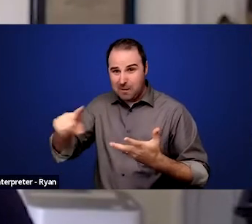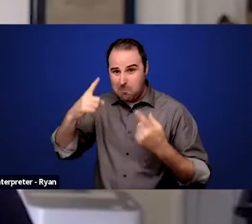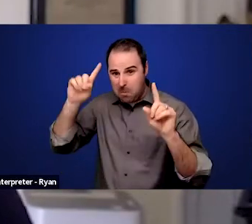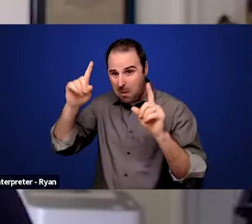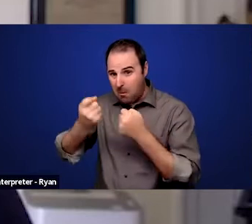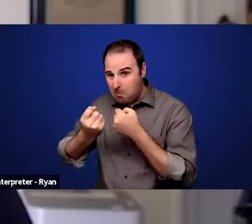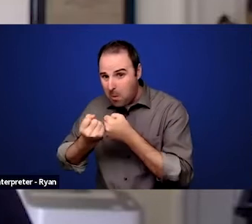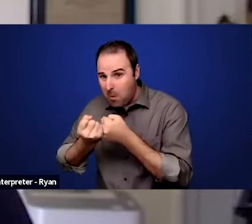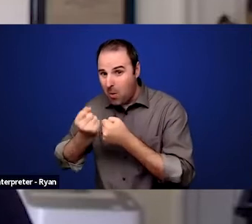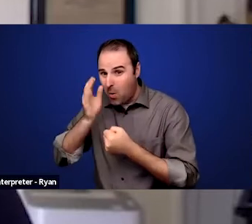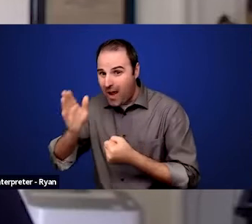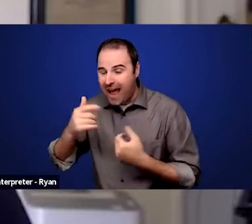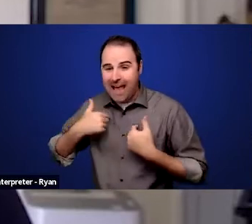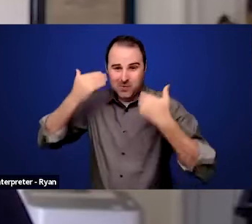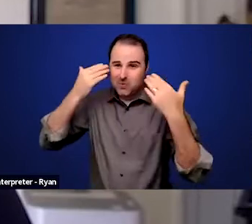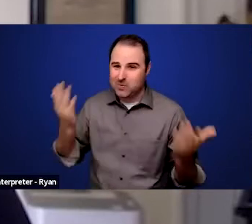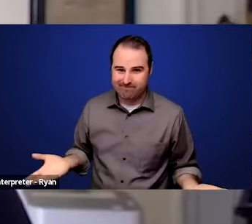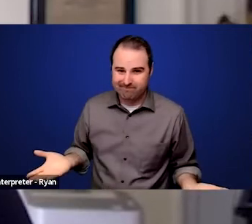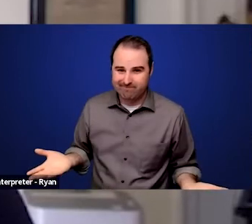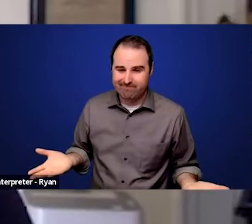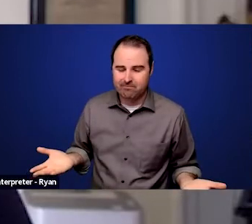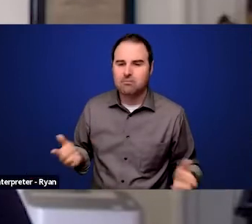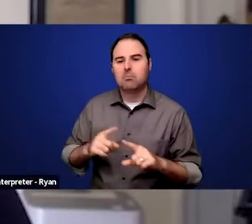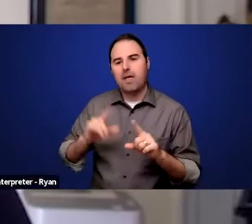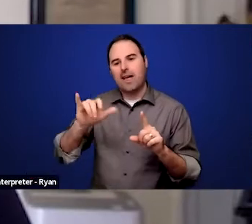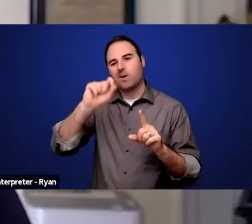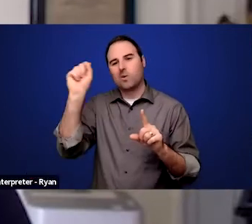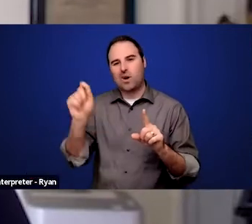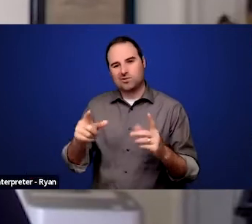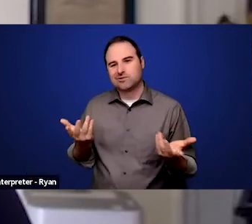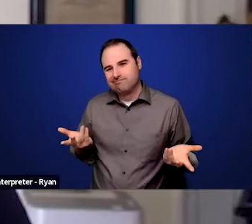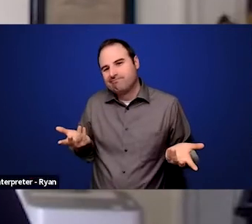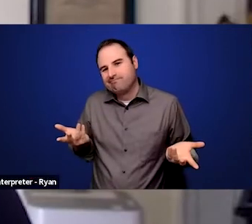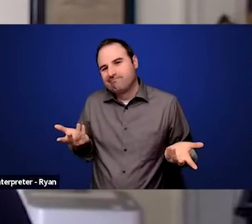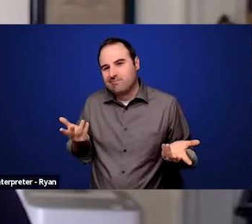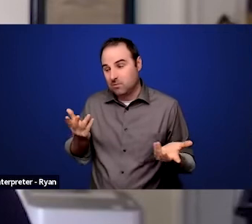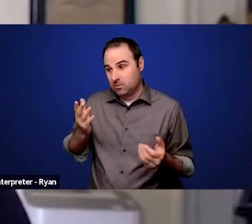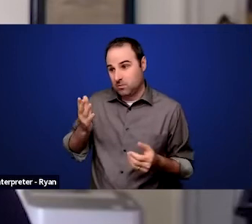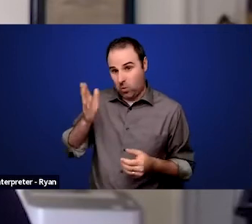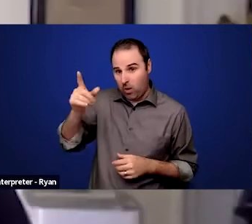But I think that's really the question. Are they going to be getting what they need to be able